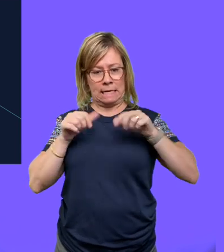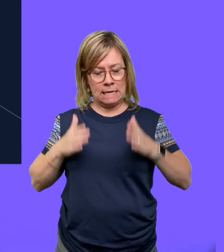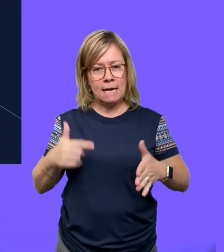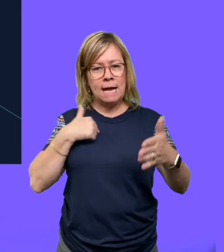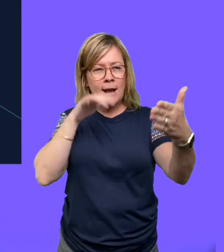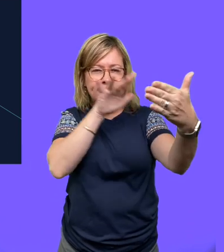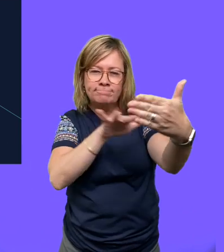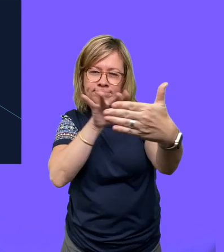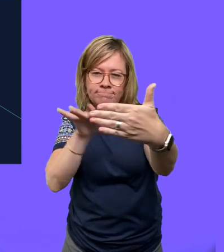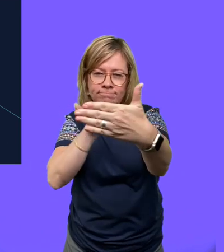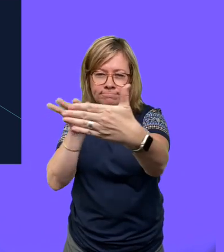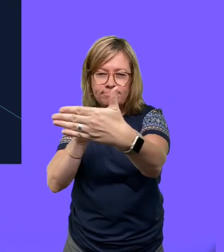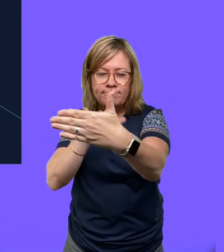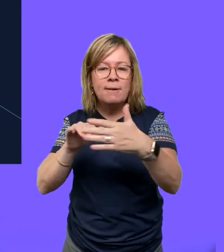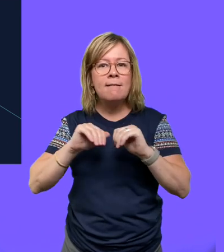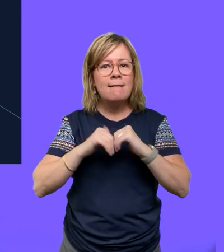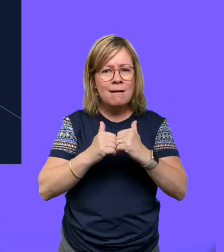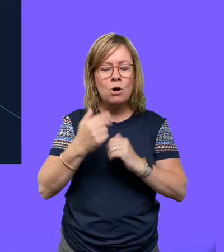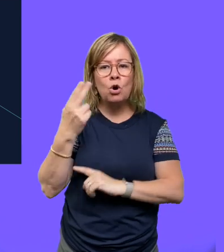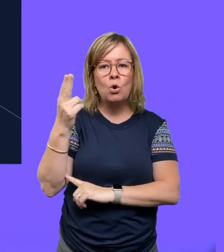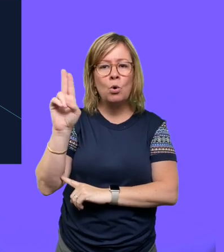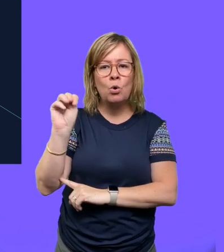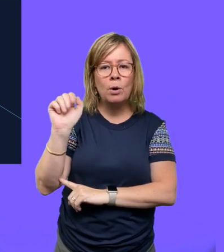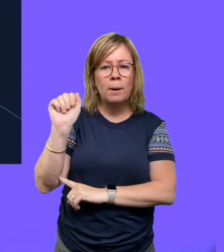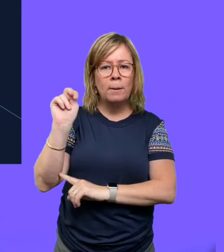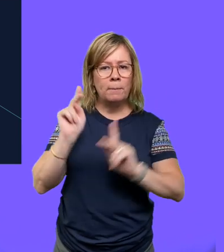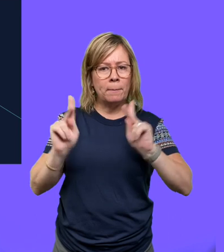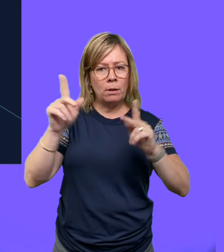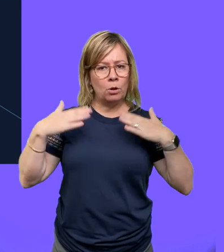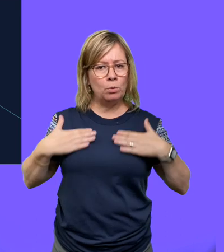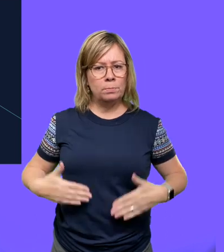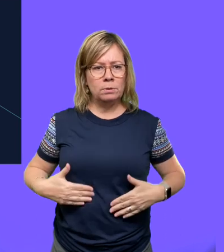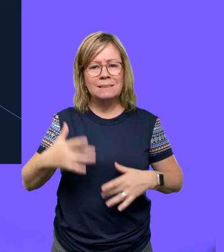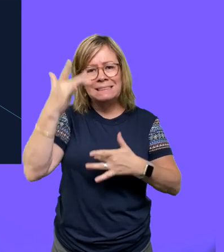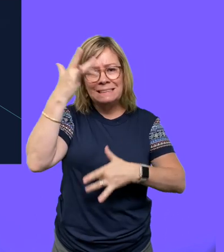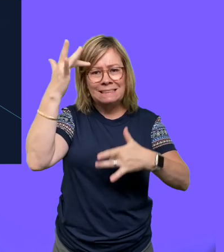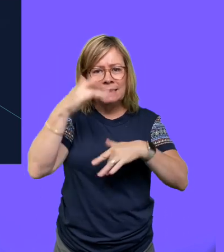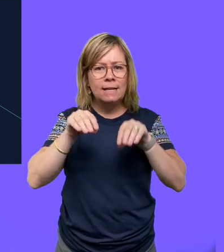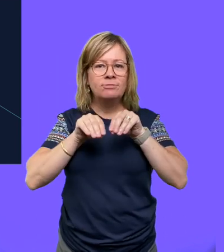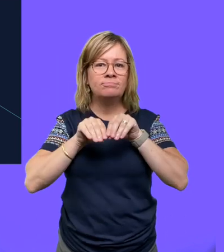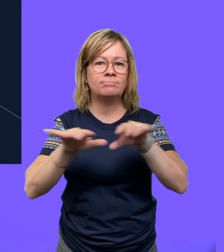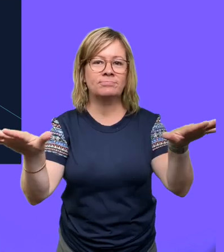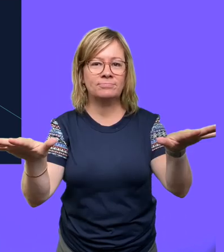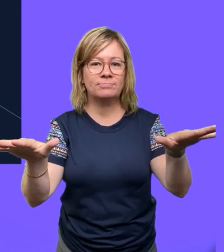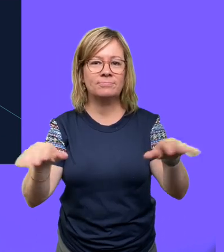I'm a scientist who studies how human diseases are spread.